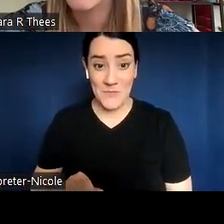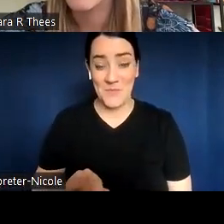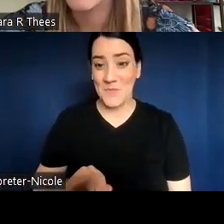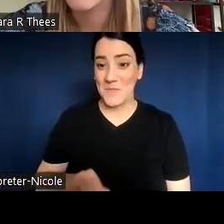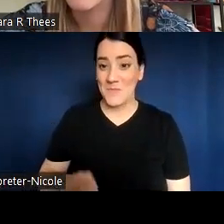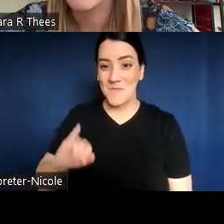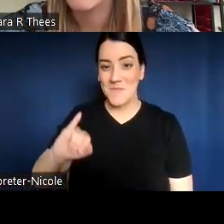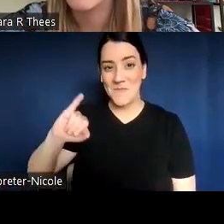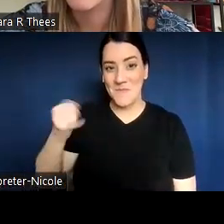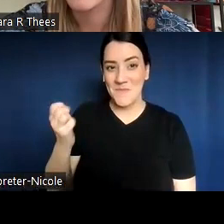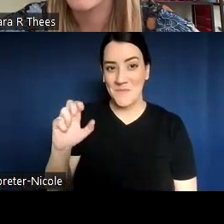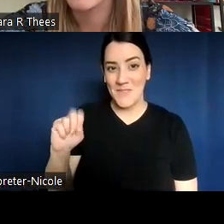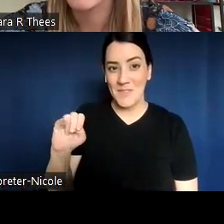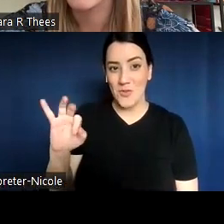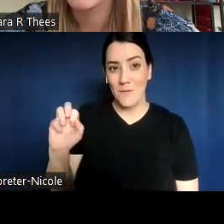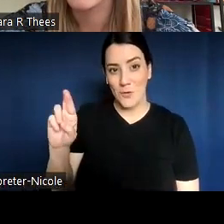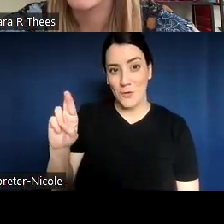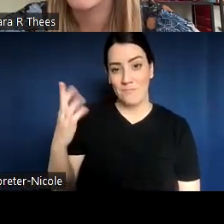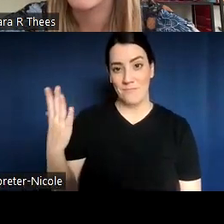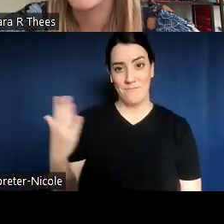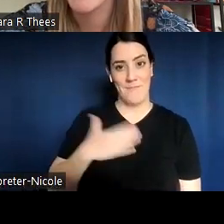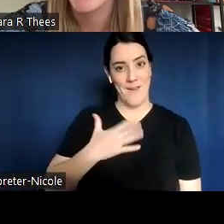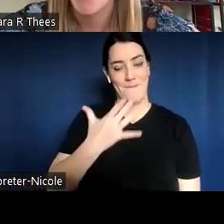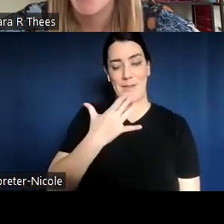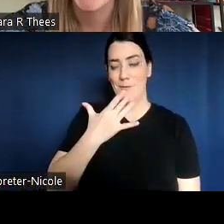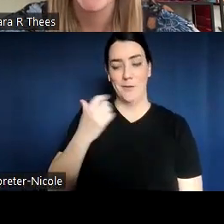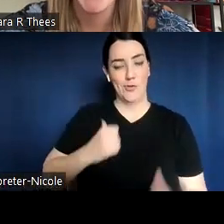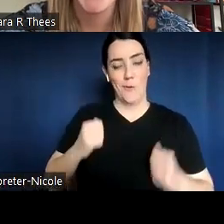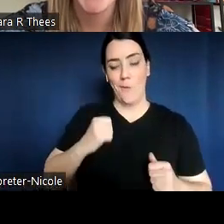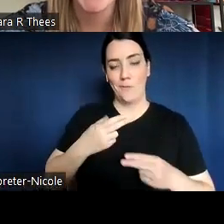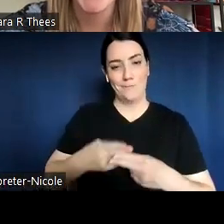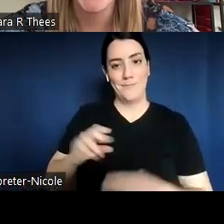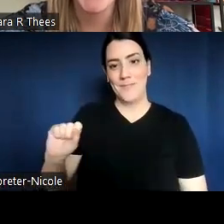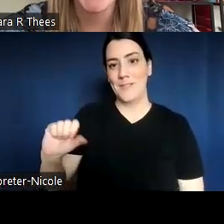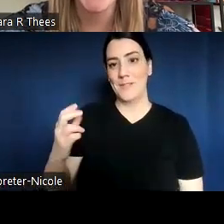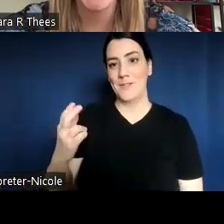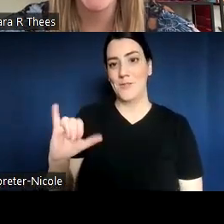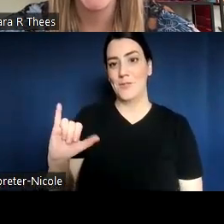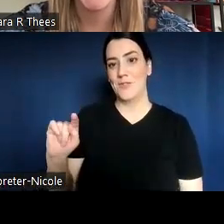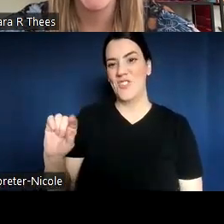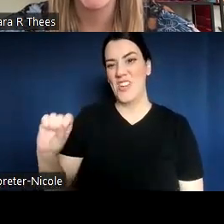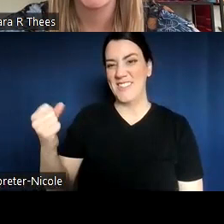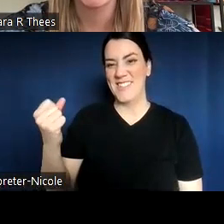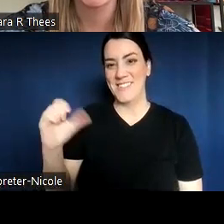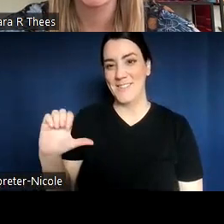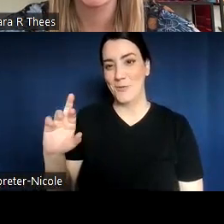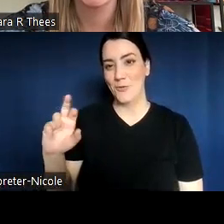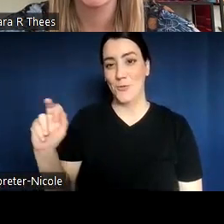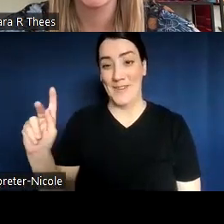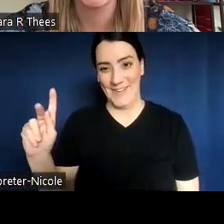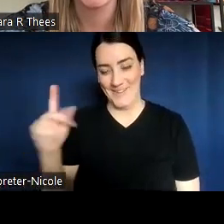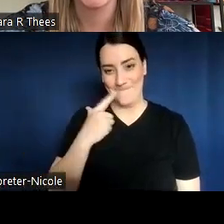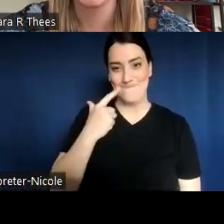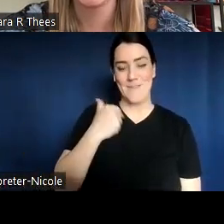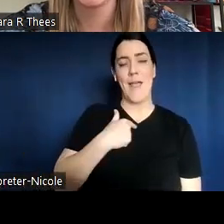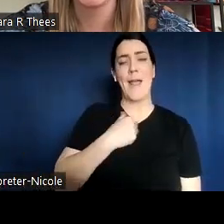So one of my favorite shows is Schitt's Creek, and I love Moira Rose and I love this quote